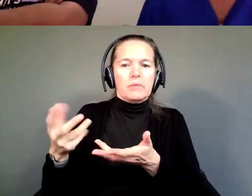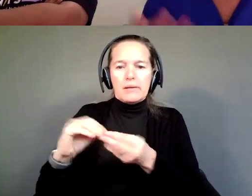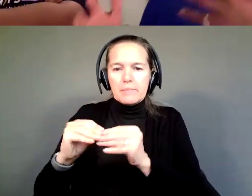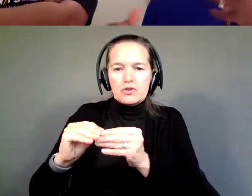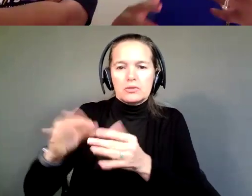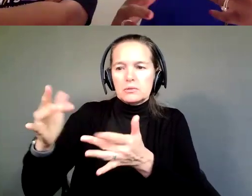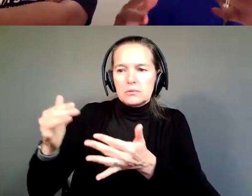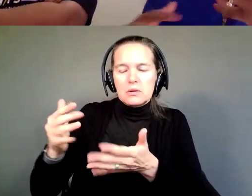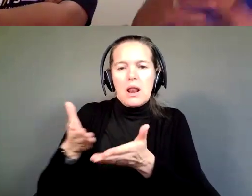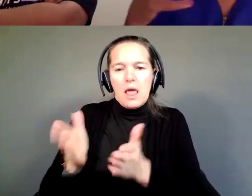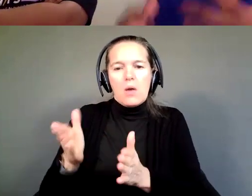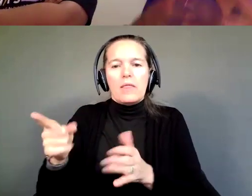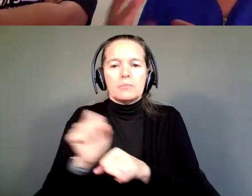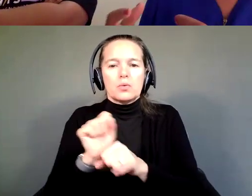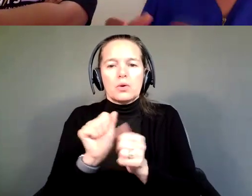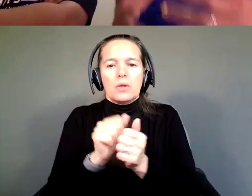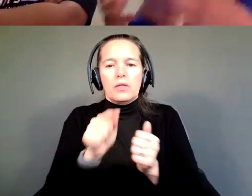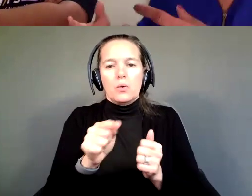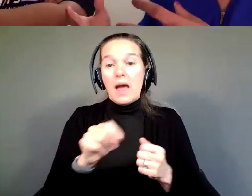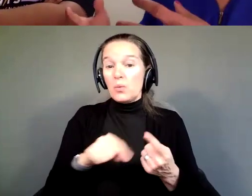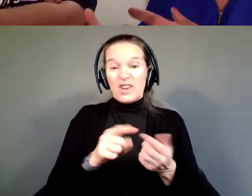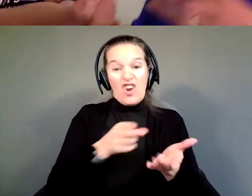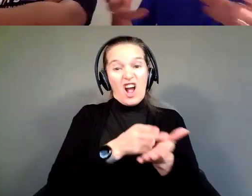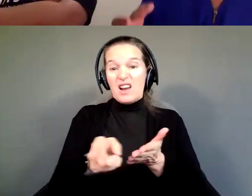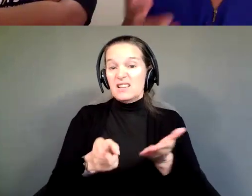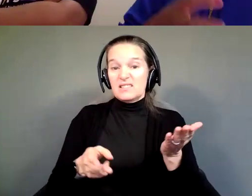And I think when you're honest up front and say, this is the situation, this is what we're